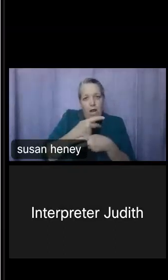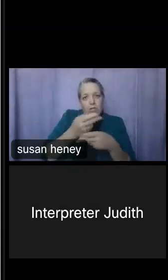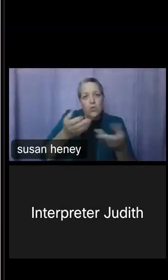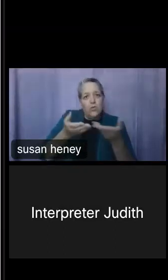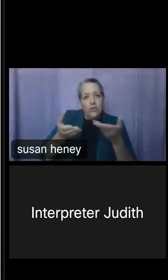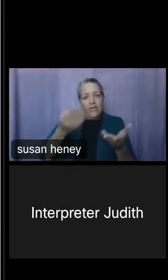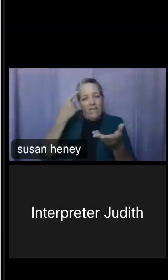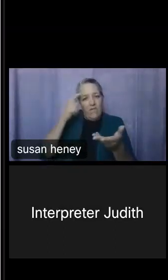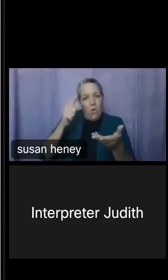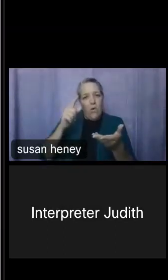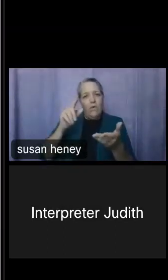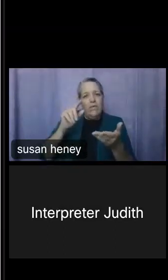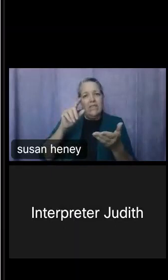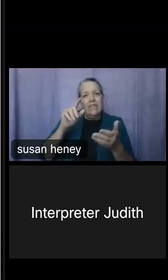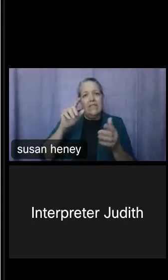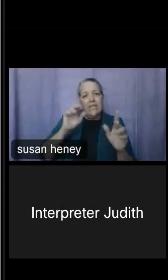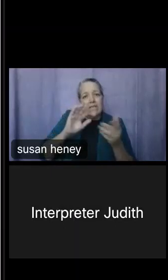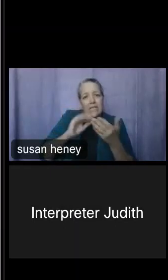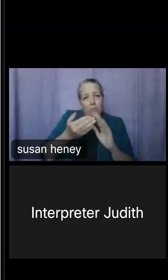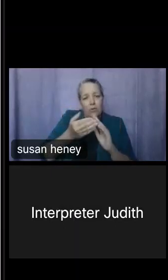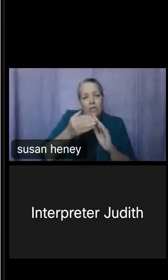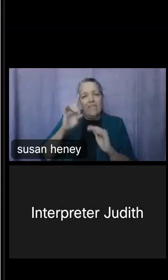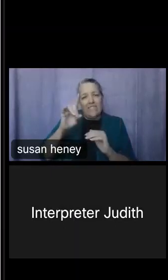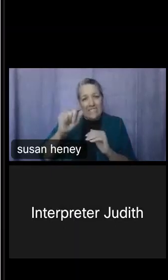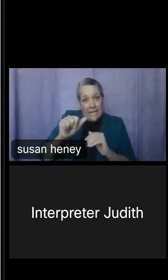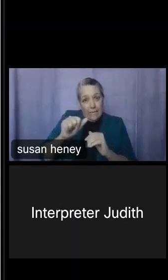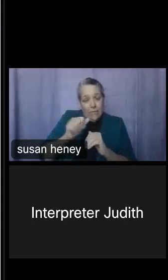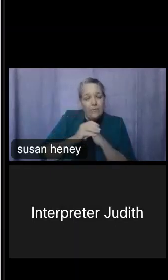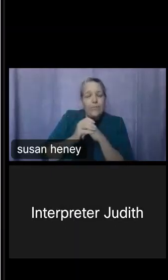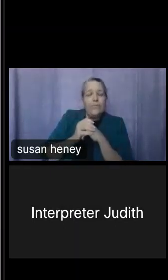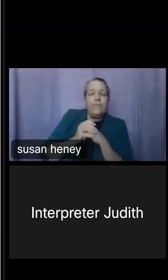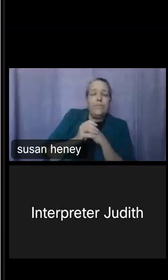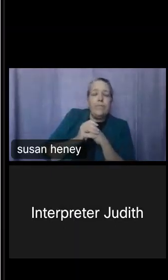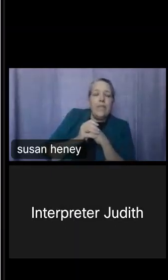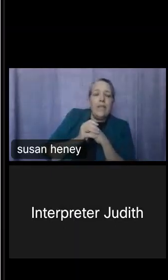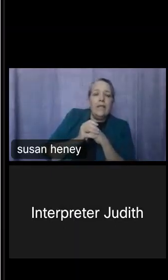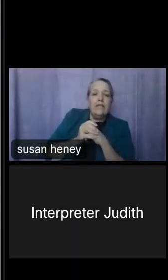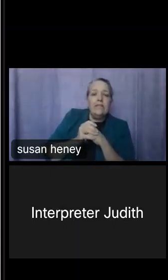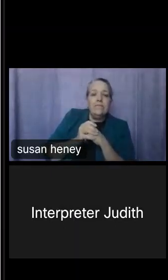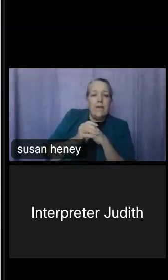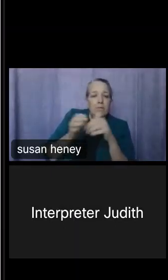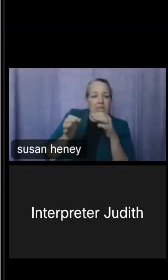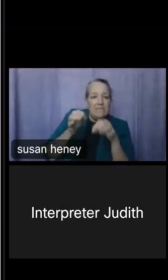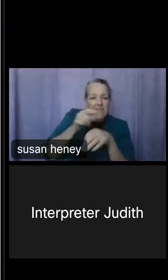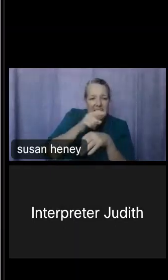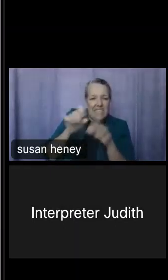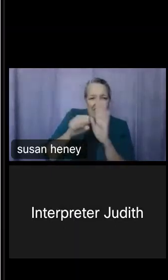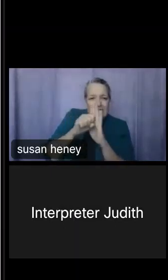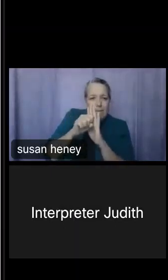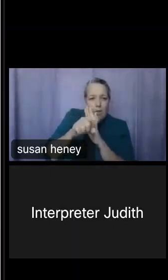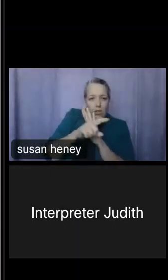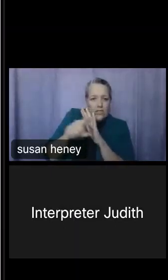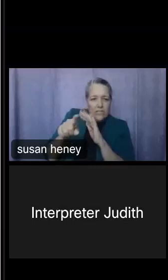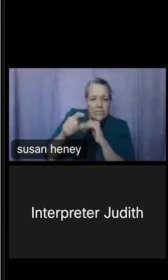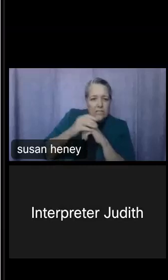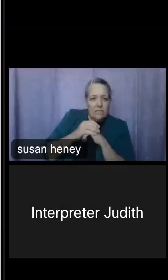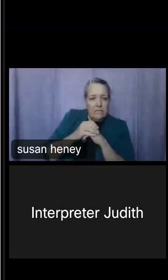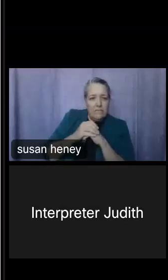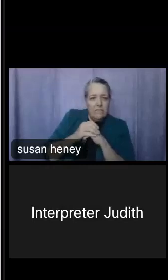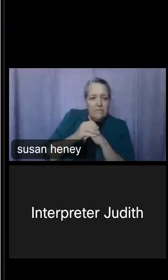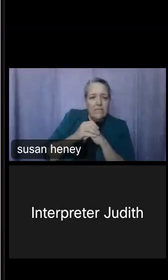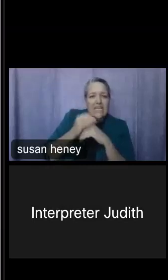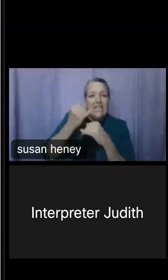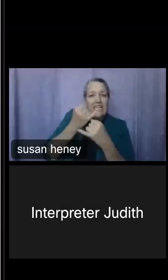So here, I just want to explain some of these icons. So independent living is shown in the